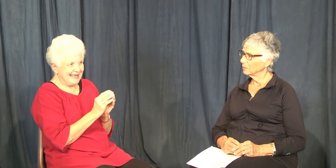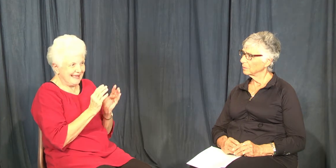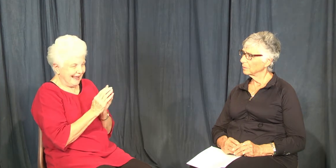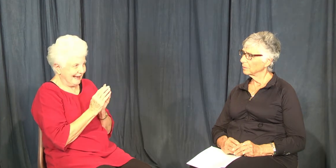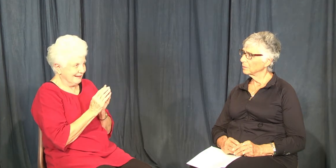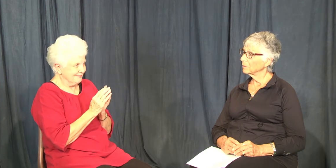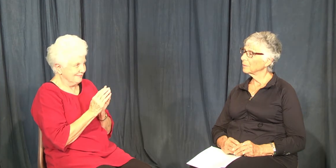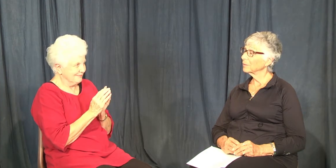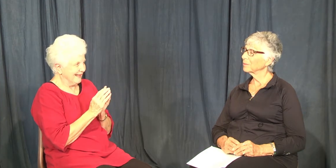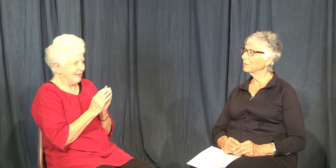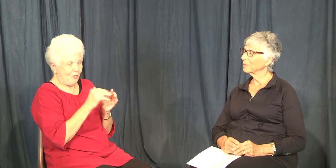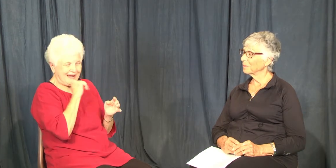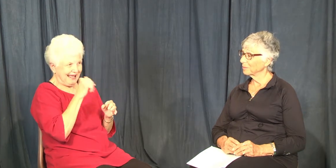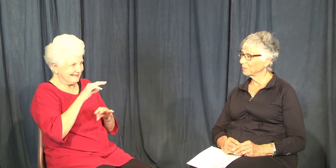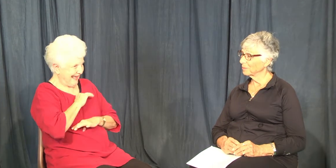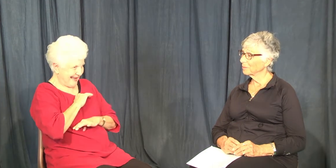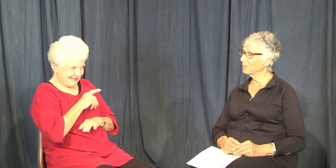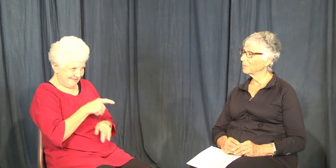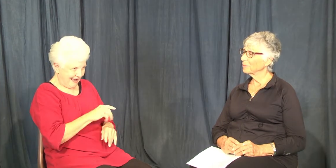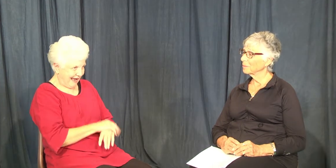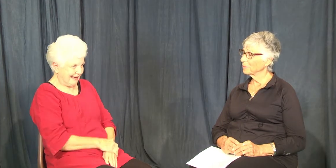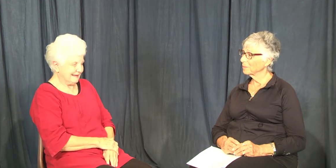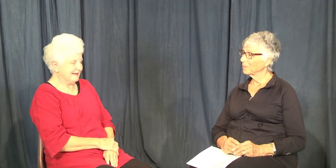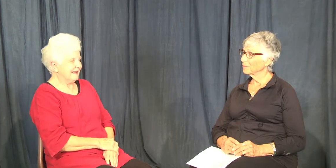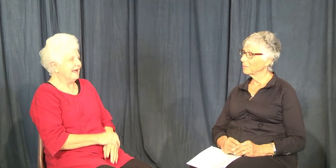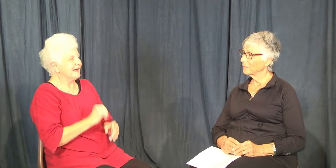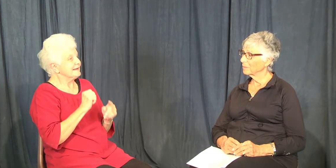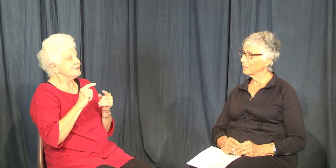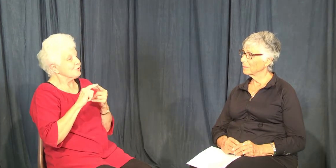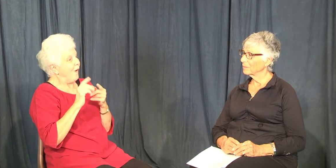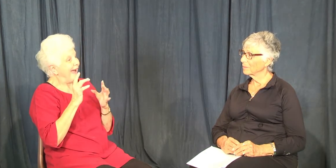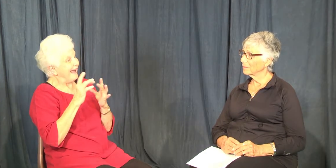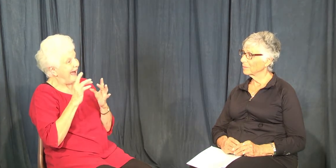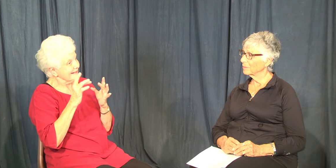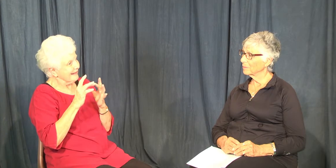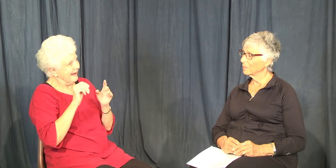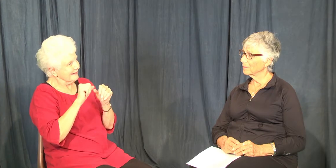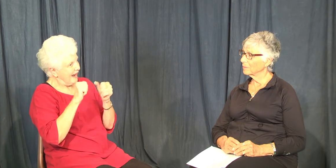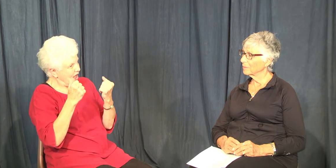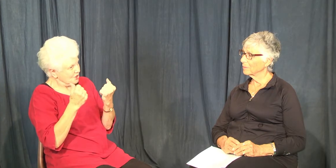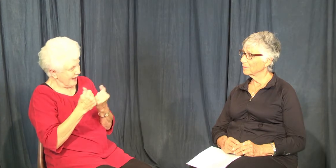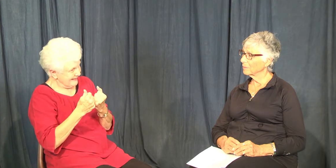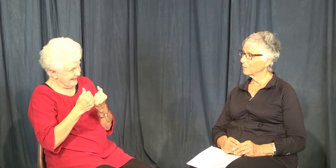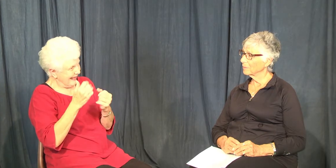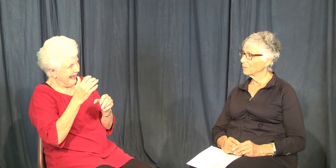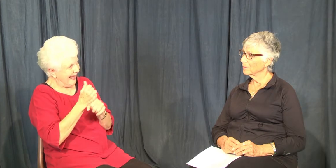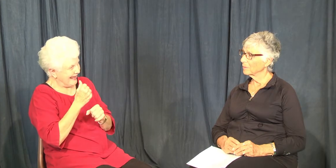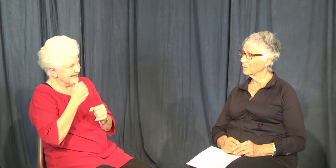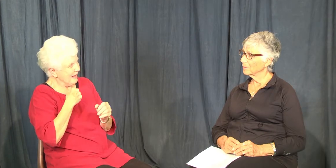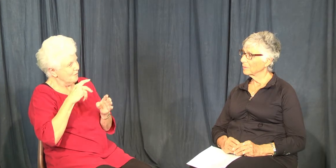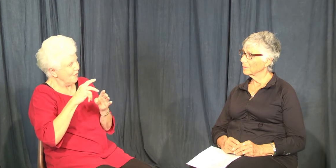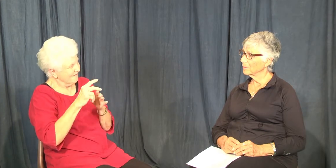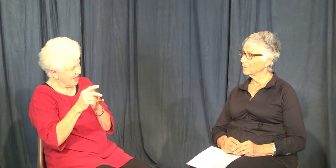the needs of this meeting and they were not satisfied. So, I contacted another agency